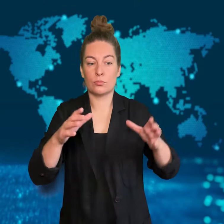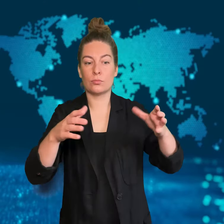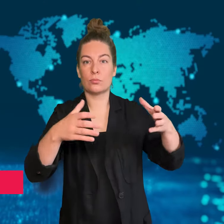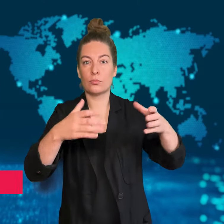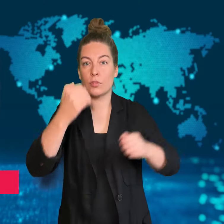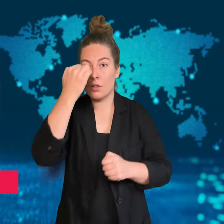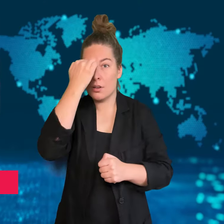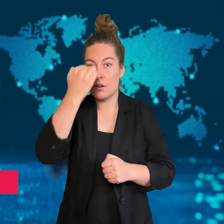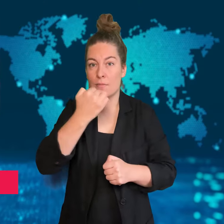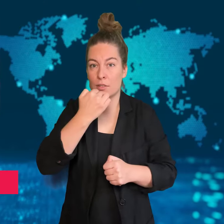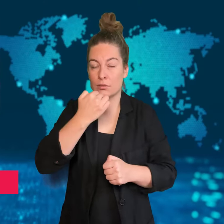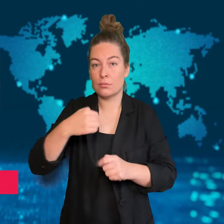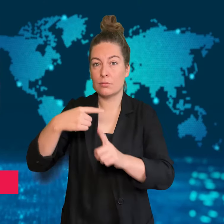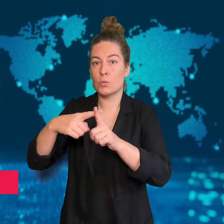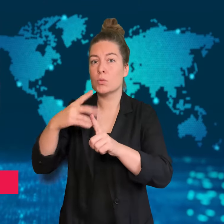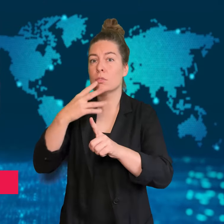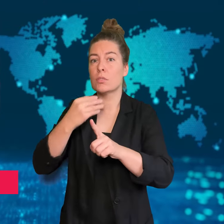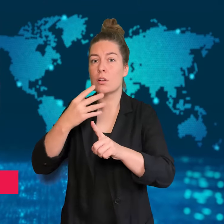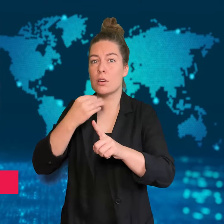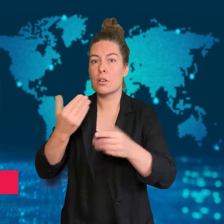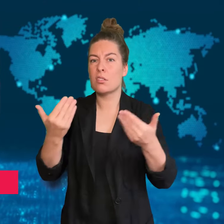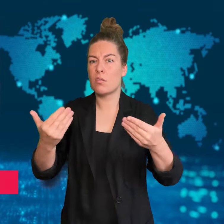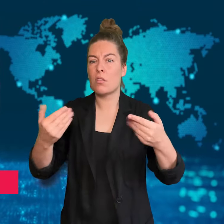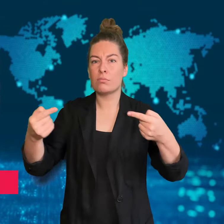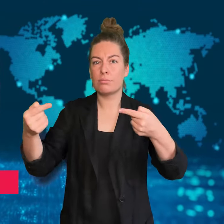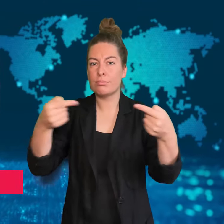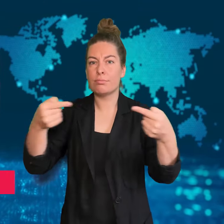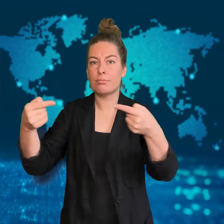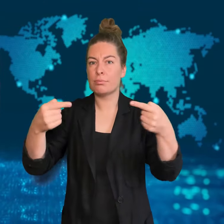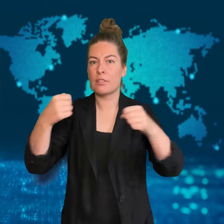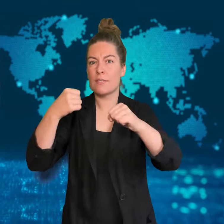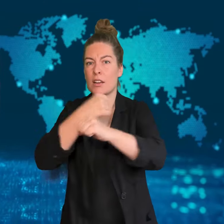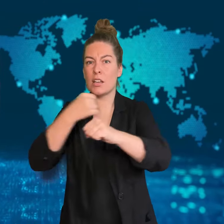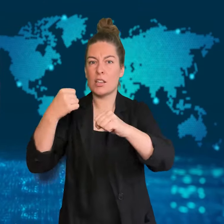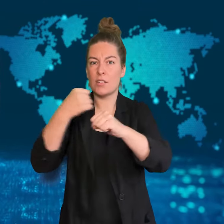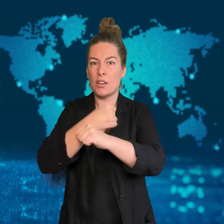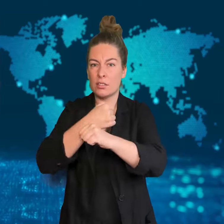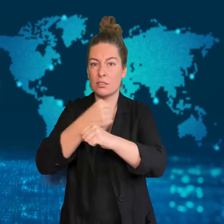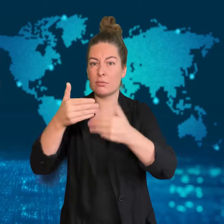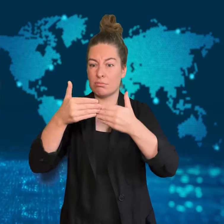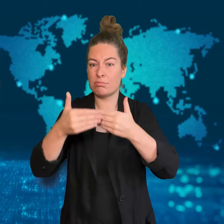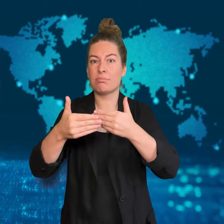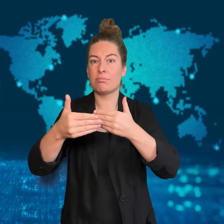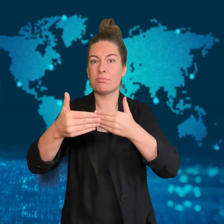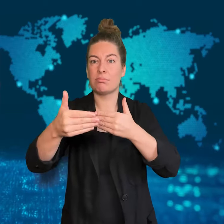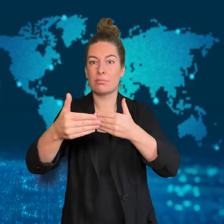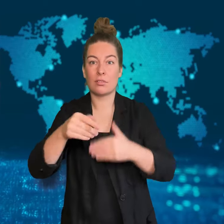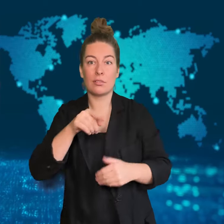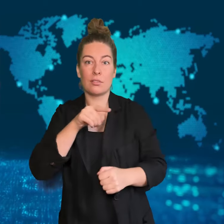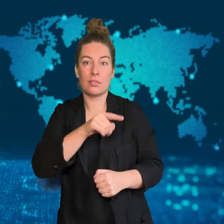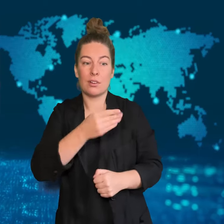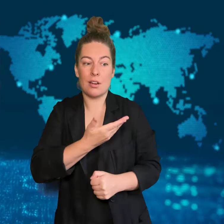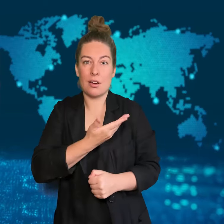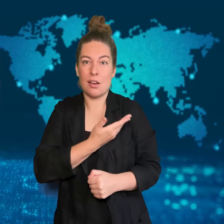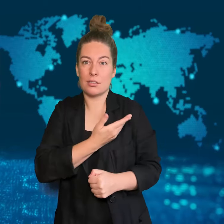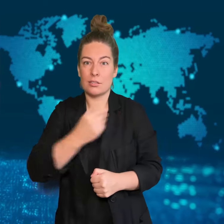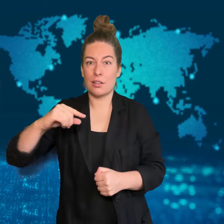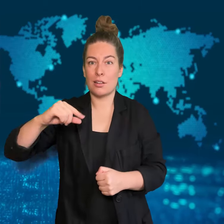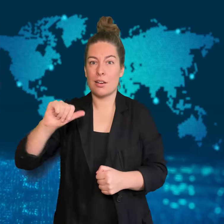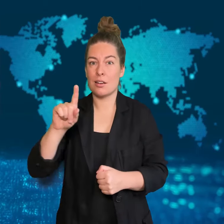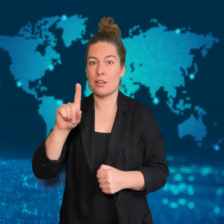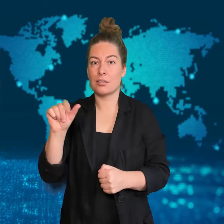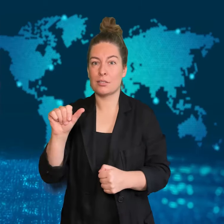[MONIKA]: Gaza is facing a humanitarian crisis with a fuel shortage amid